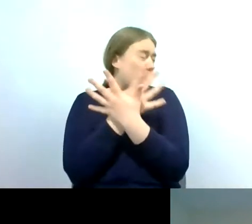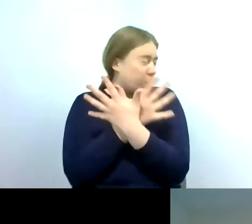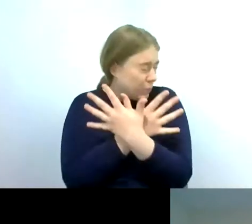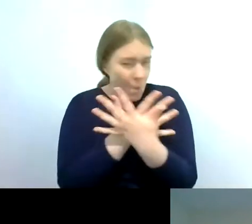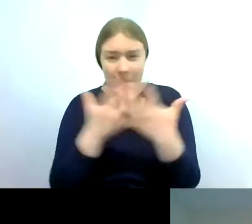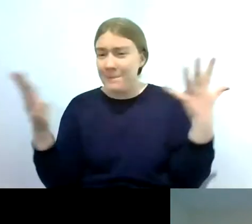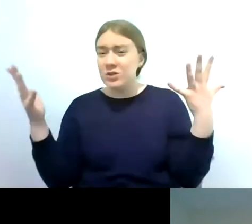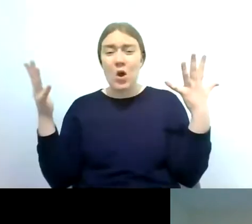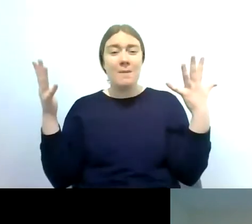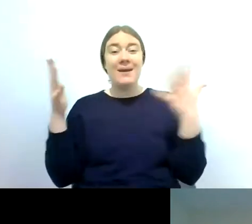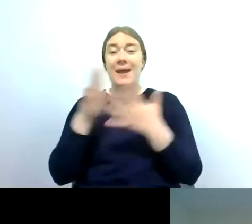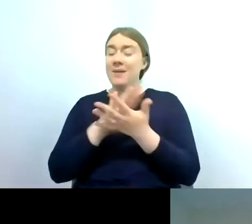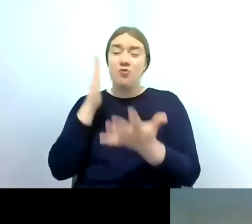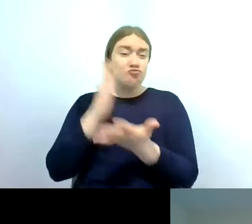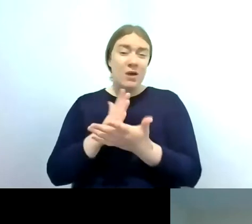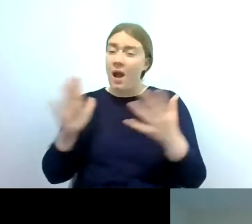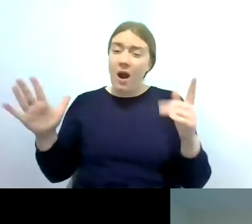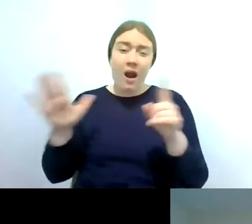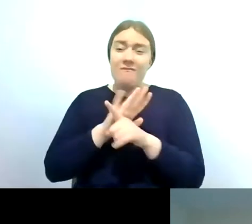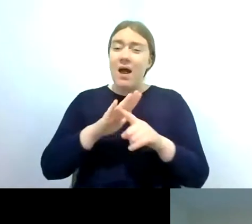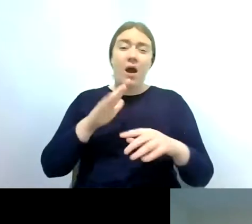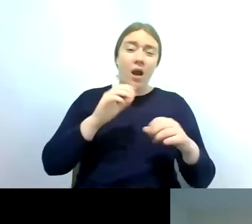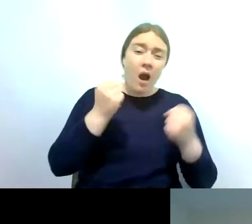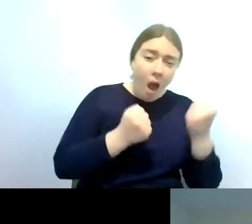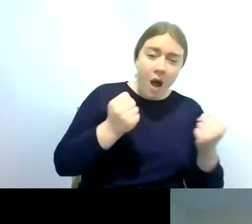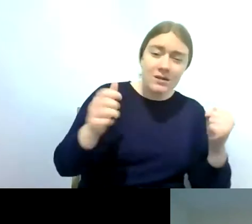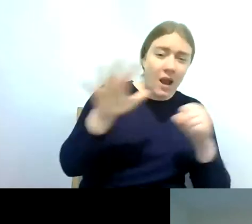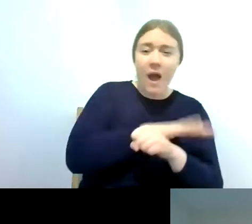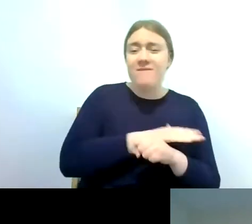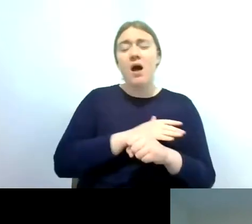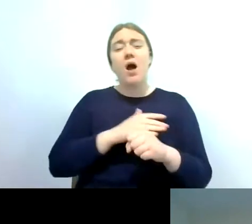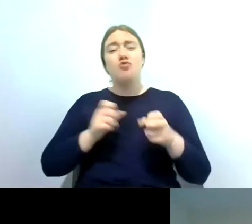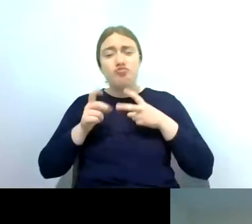that they cover buildings they cover cars they cover roads you can't see anything except mayflies